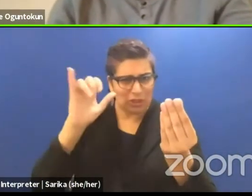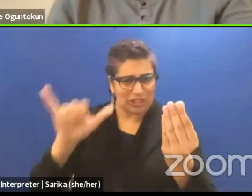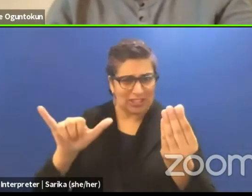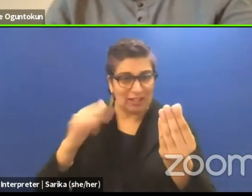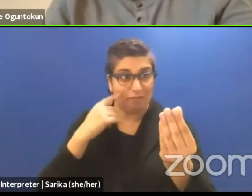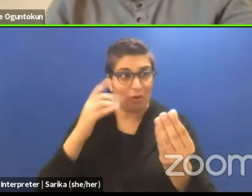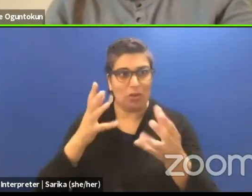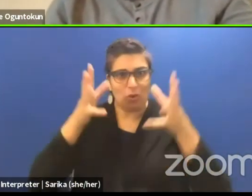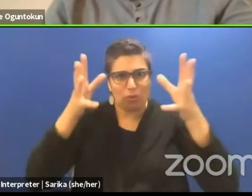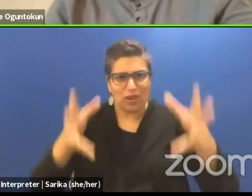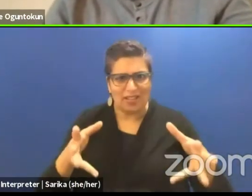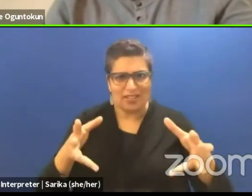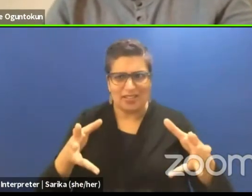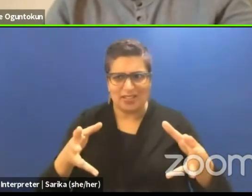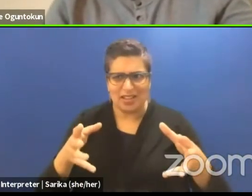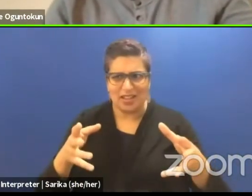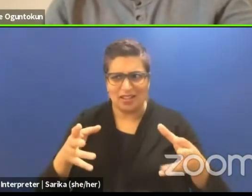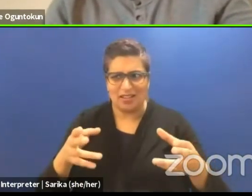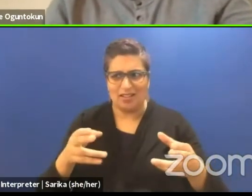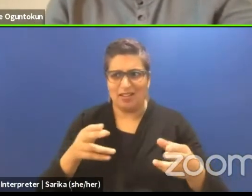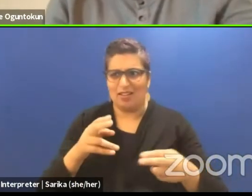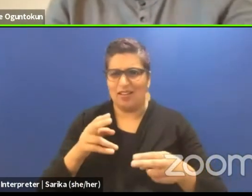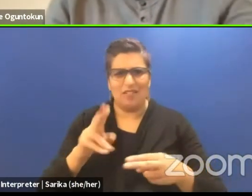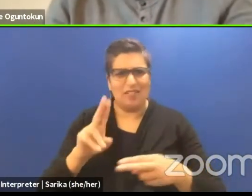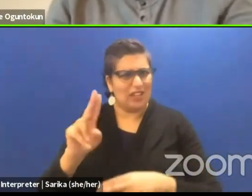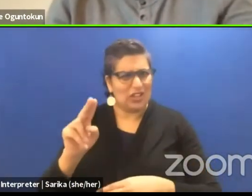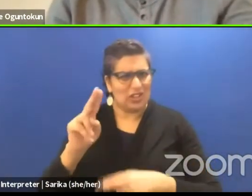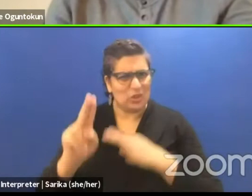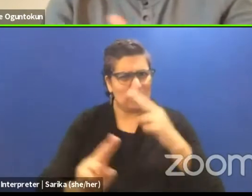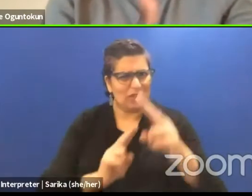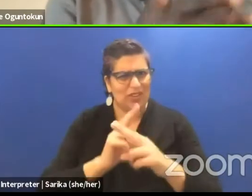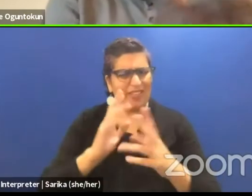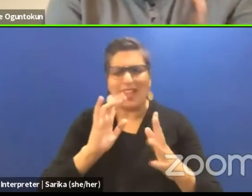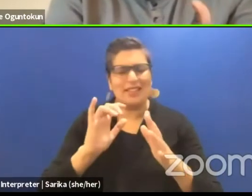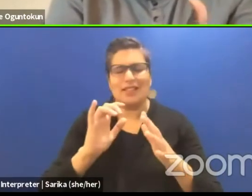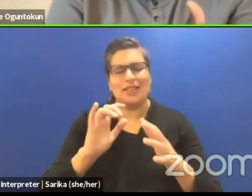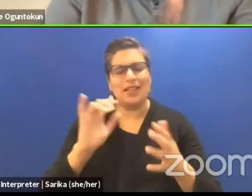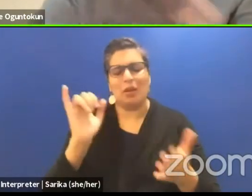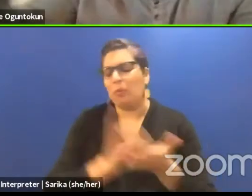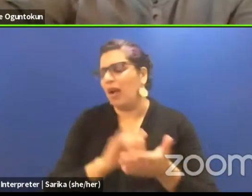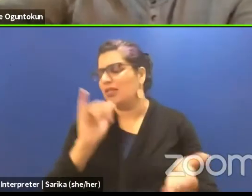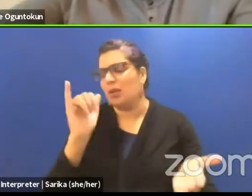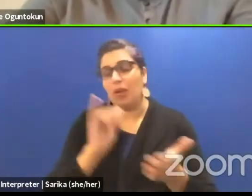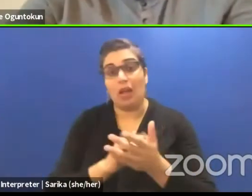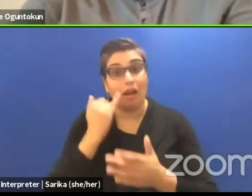That's impossible, that's impossible. Because if you come into my culture,